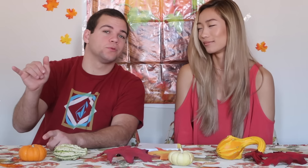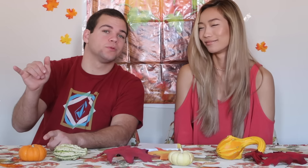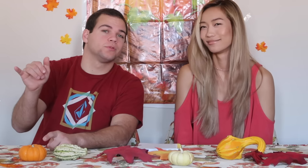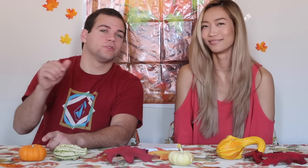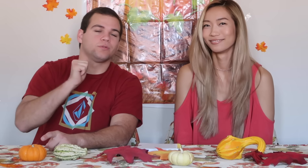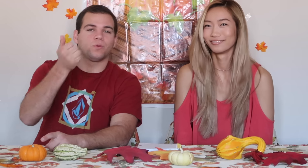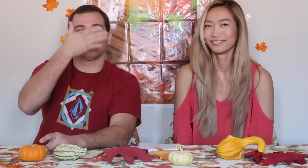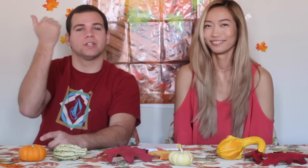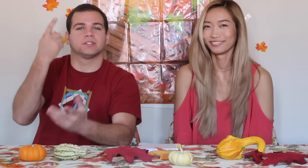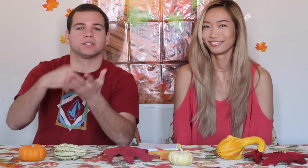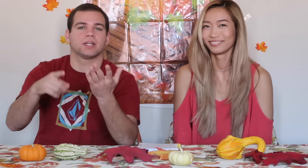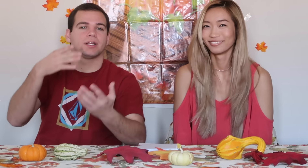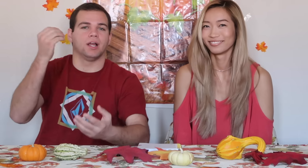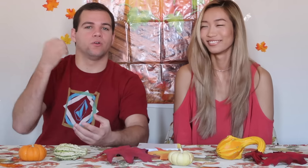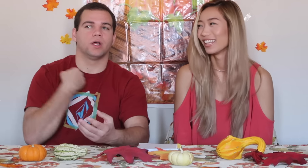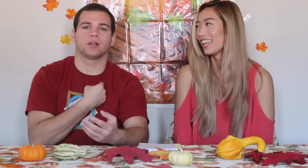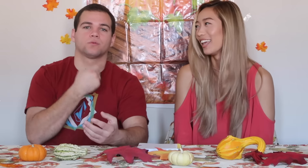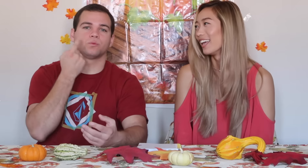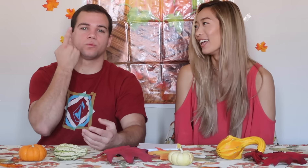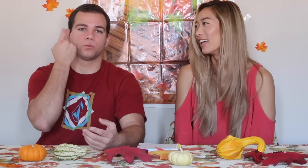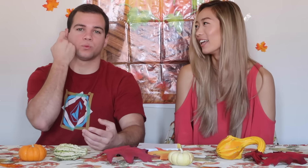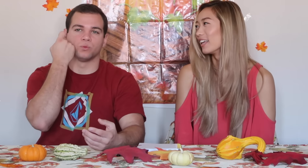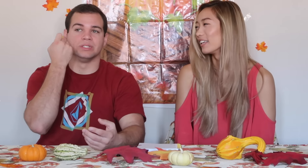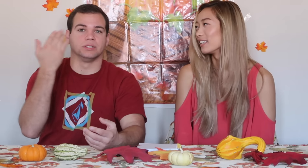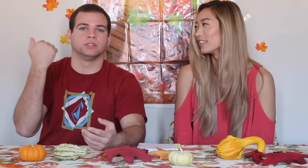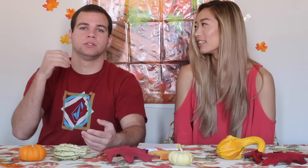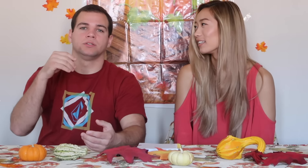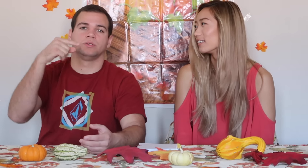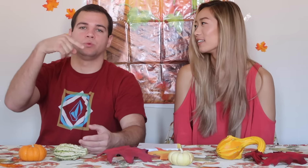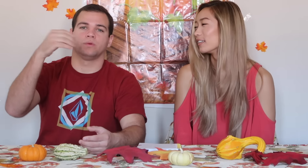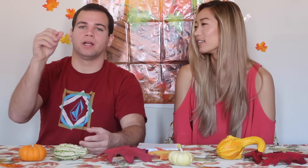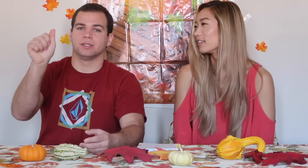Also, don't forget to check out our recent q & a